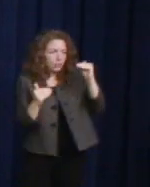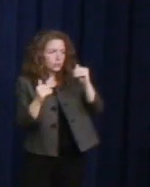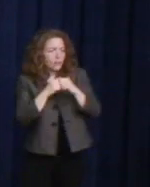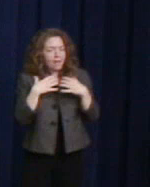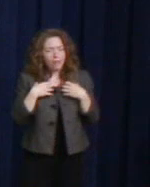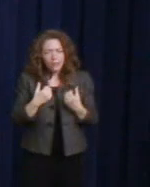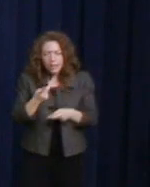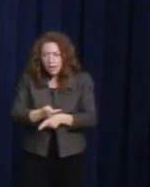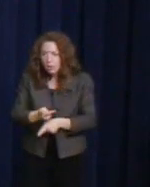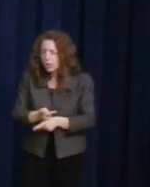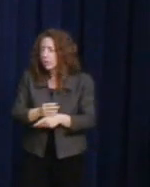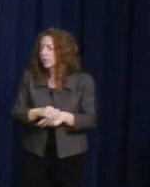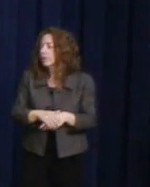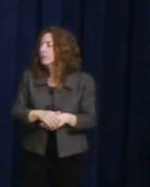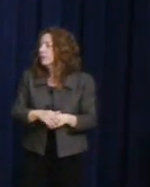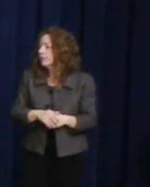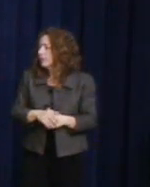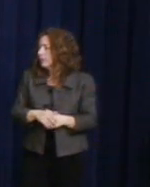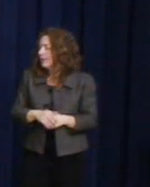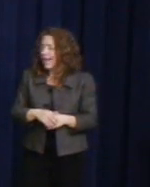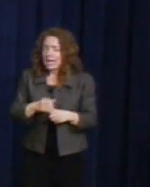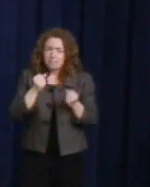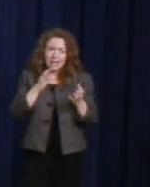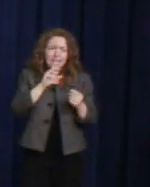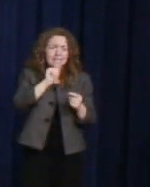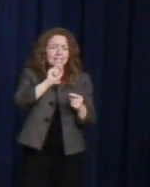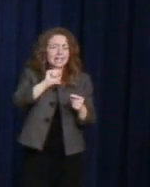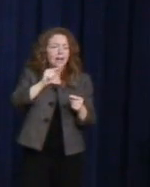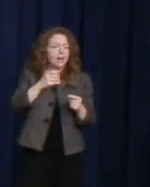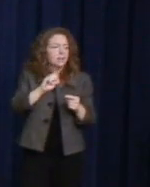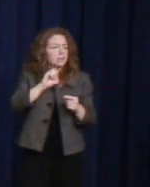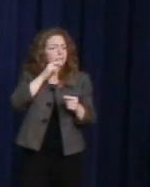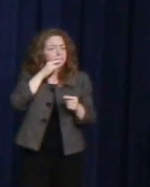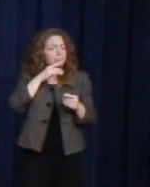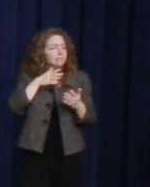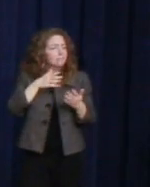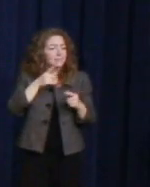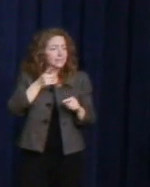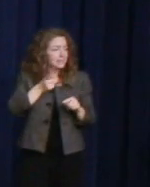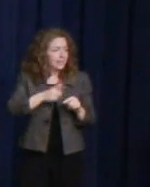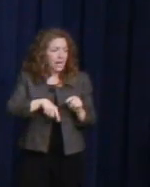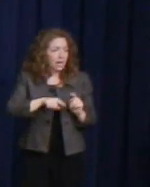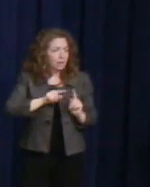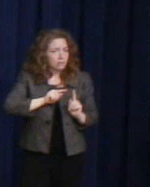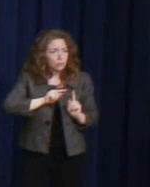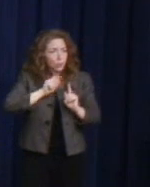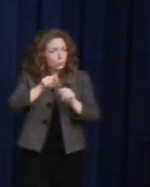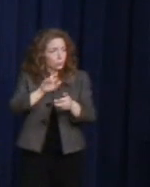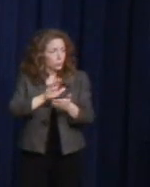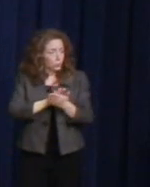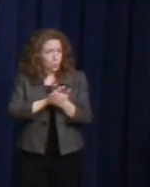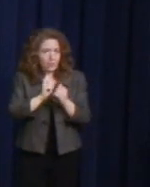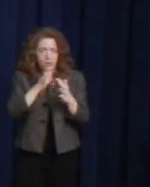And now when so many teenagers can't go to school without being bullied.